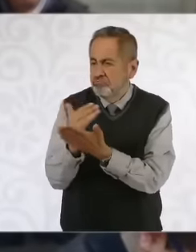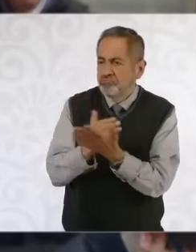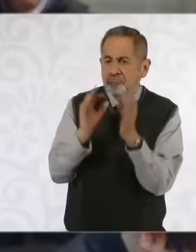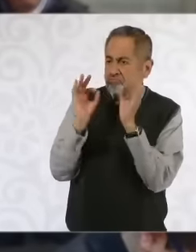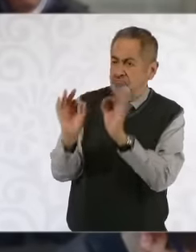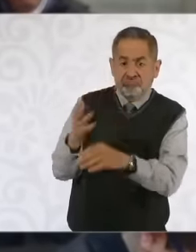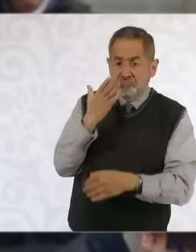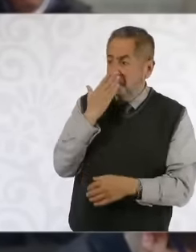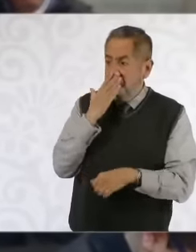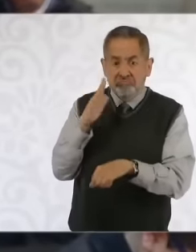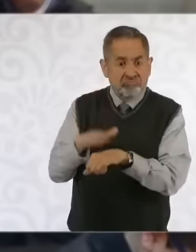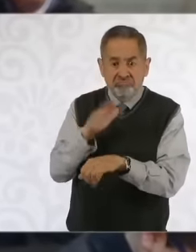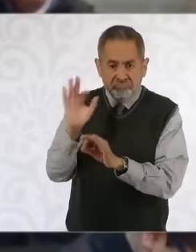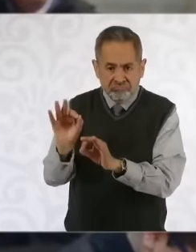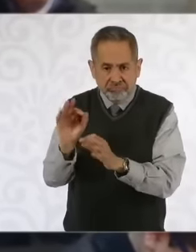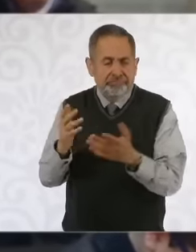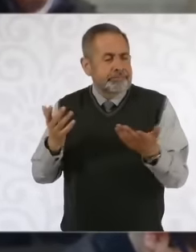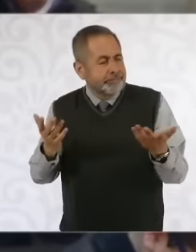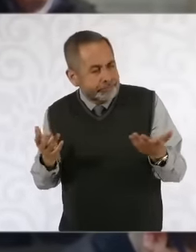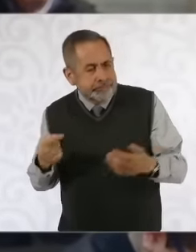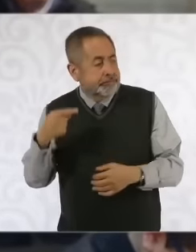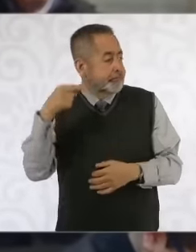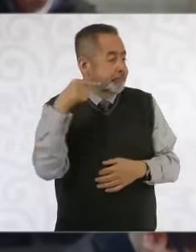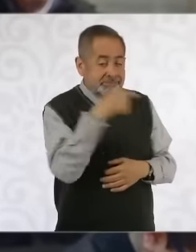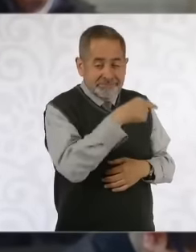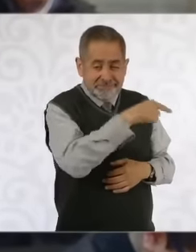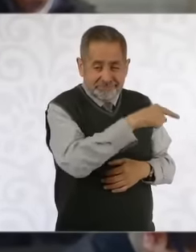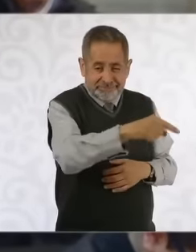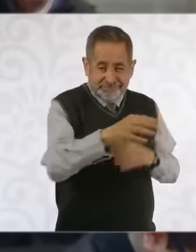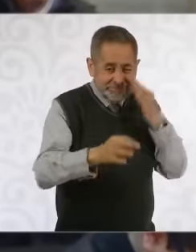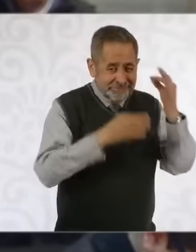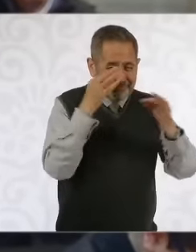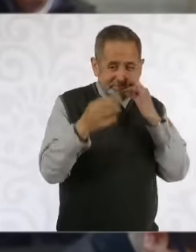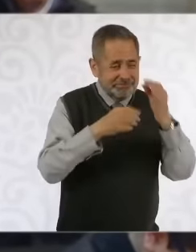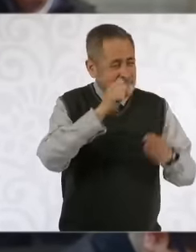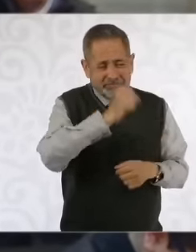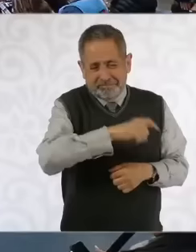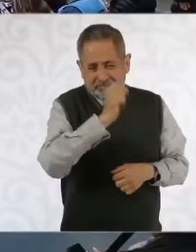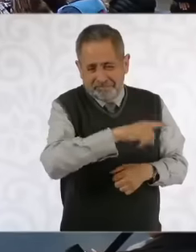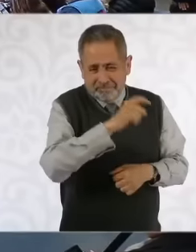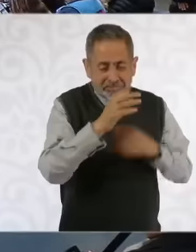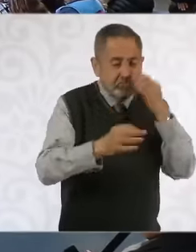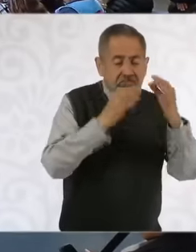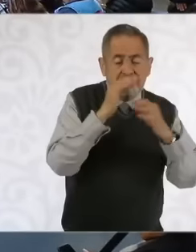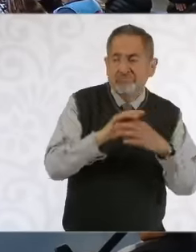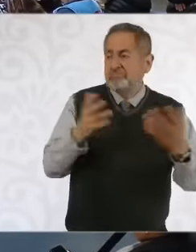the president told us, the Traditional media affirm that violence is